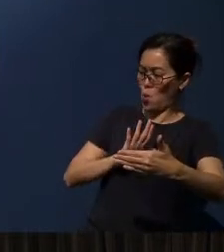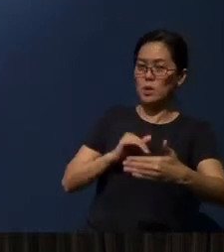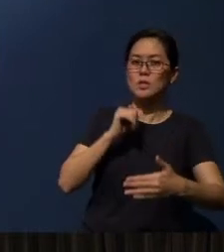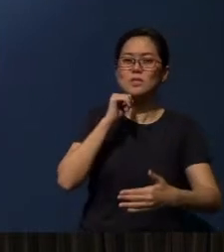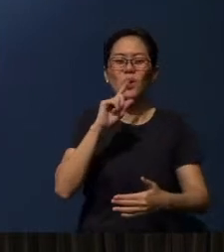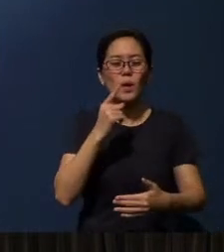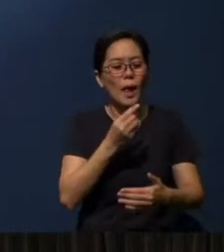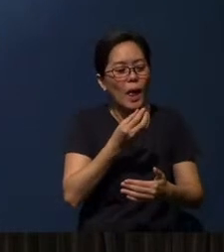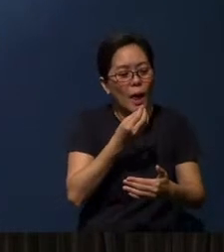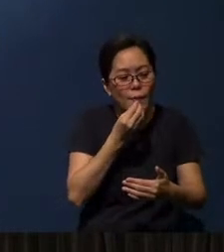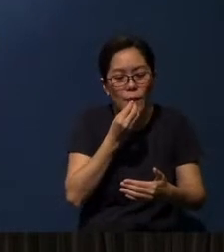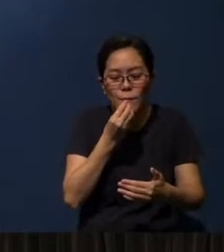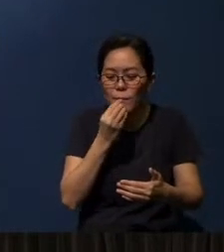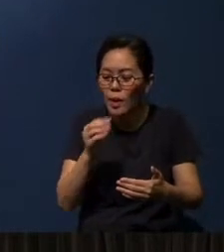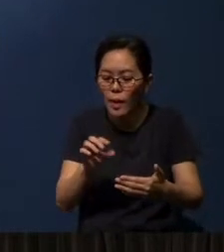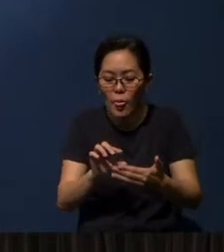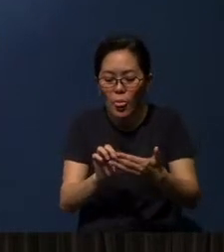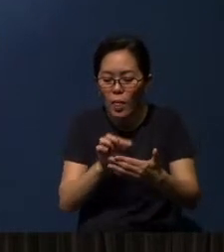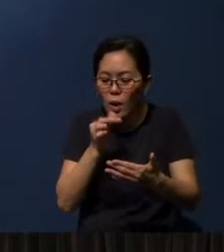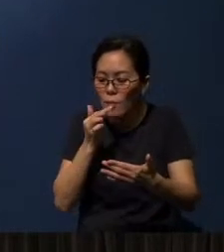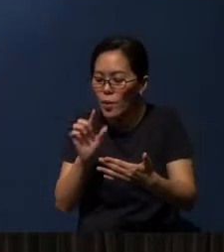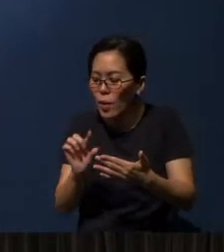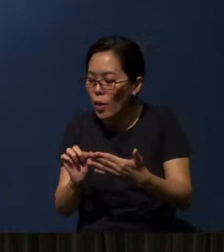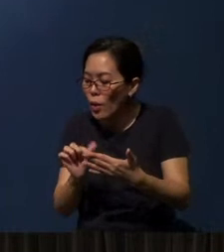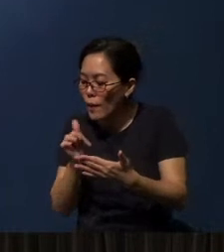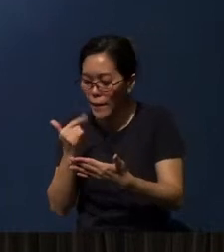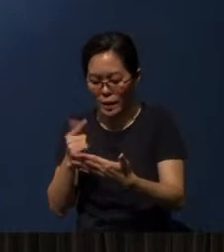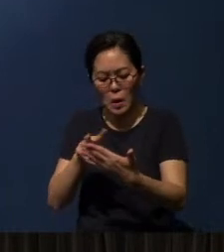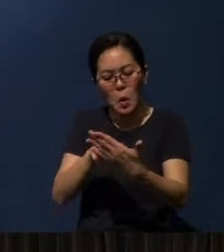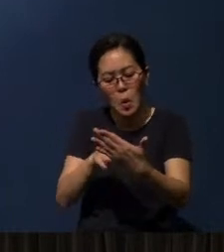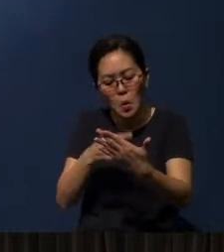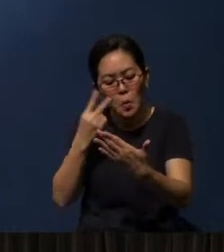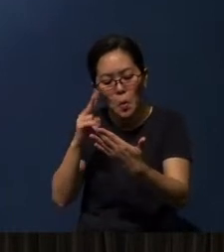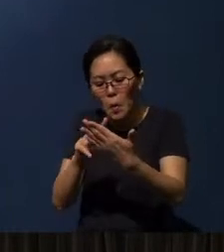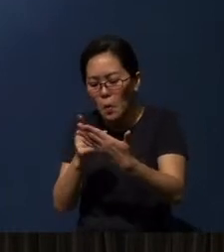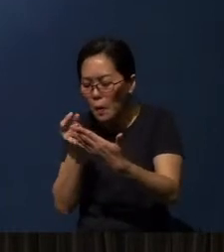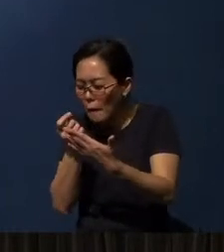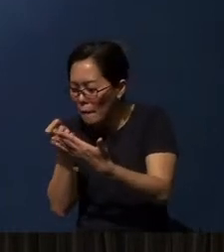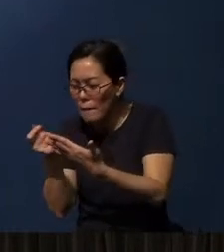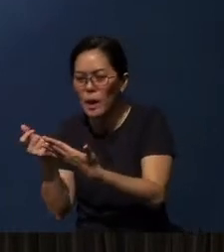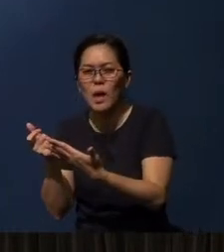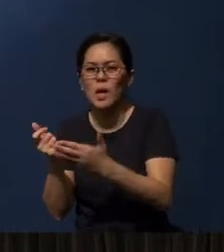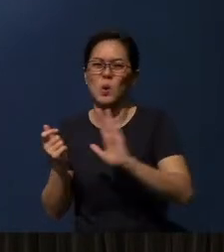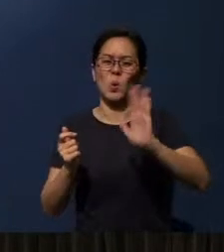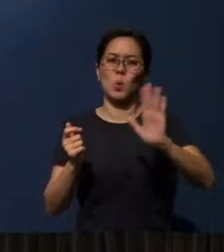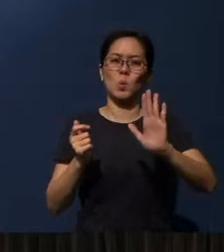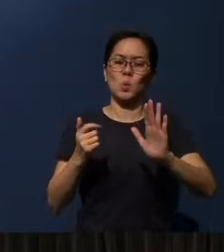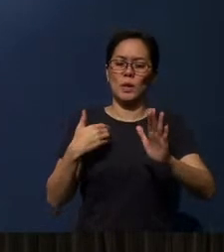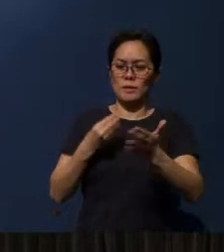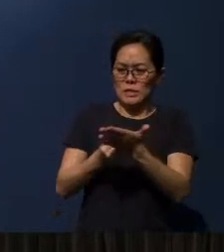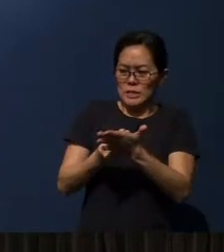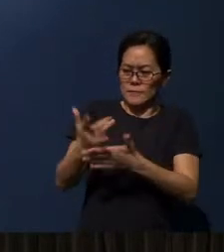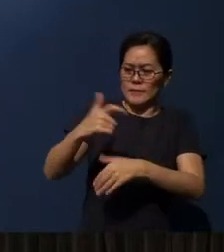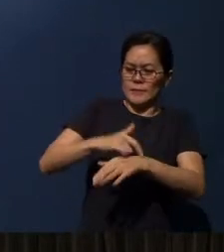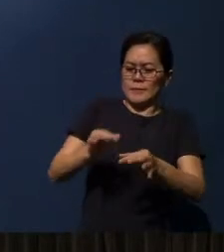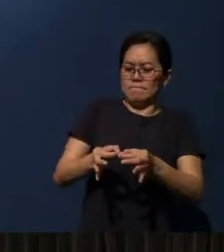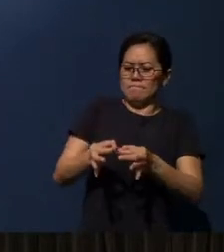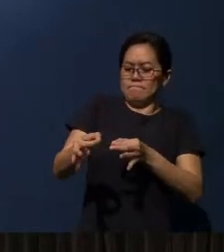“God, I read one chapter a day, it’s very good already.” No, have extended time to read the Word of God.